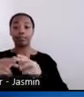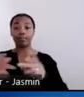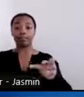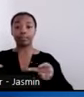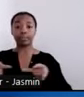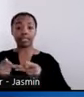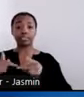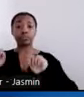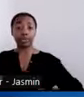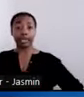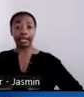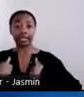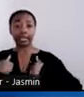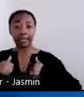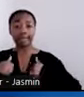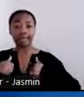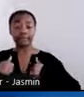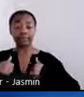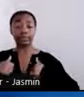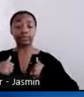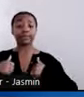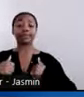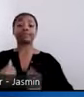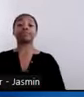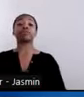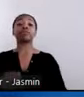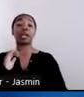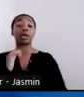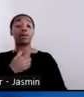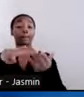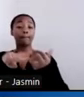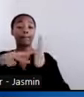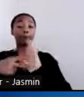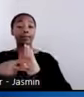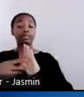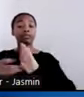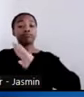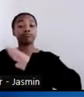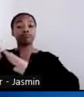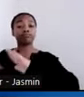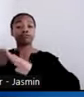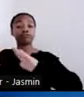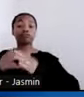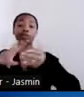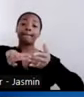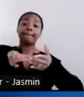Third, purpose, conducting meaningful daily activities such as employment, school,